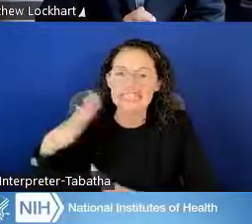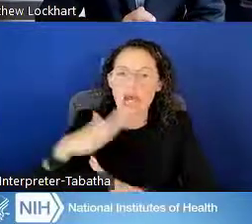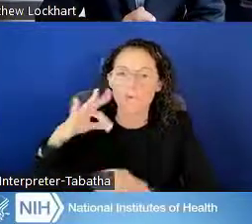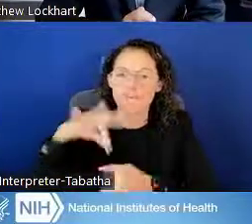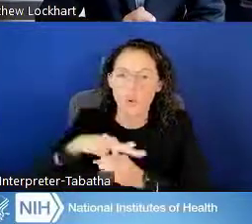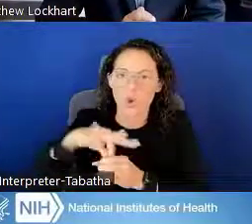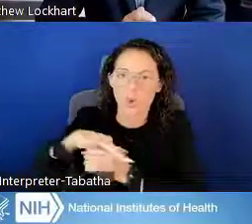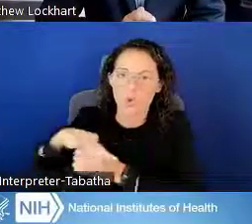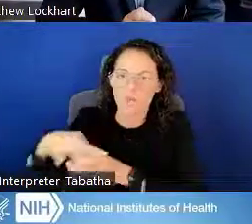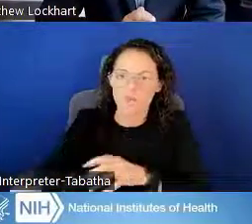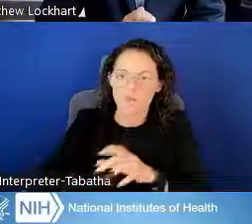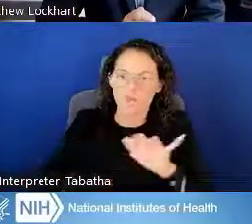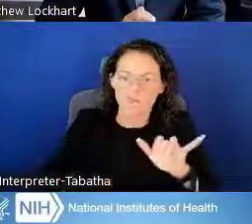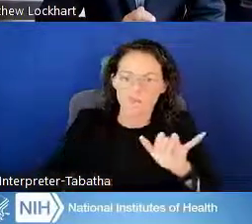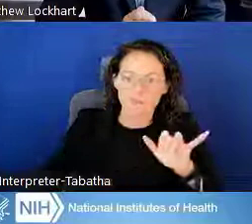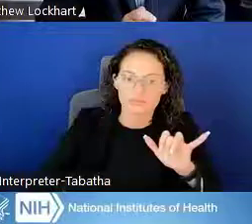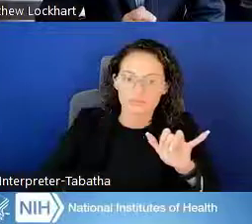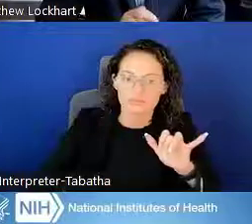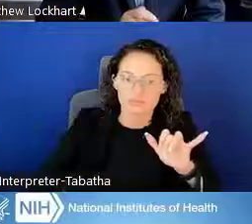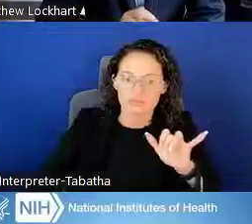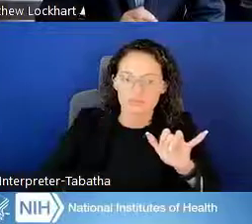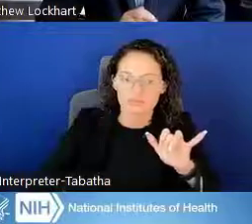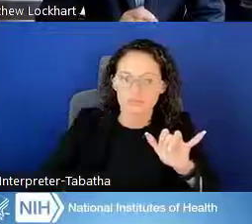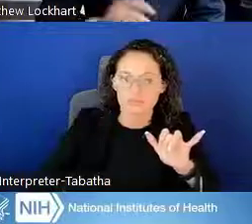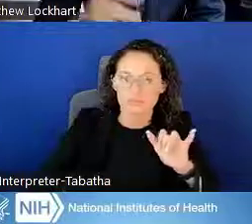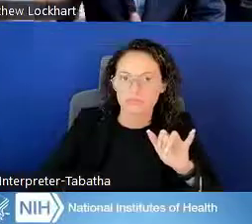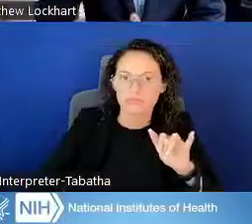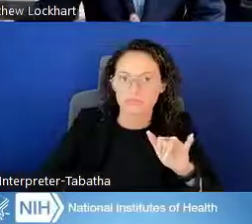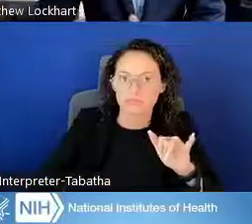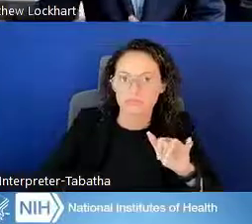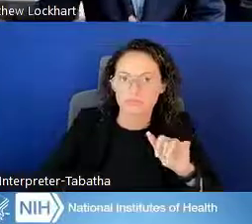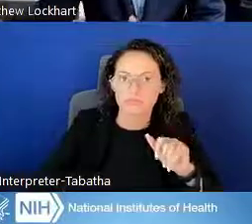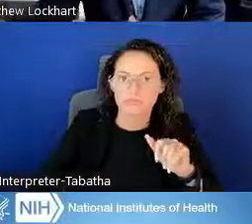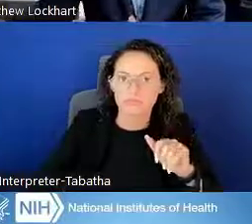I see. The top three top-voted questions here, Matt, and I think this is right on time